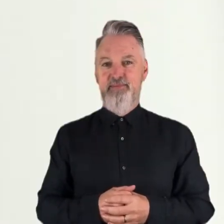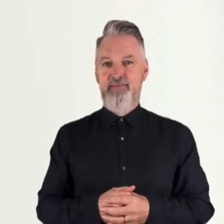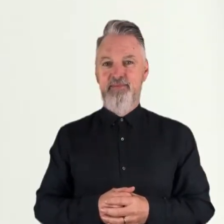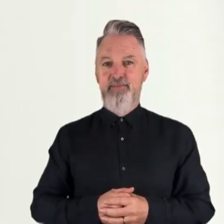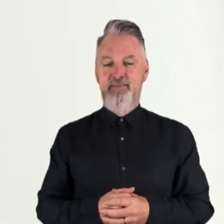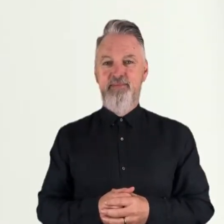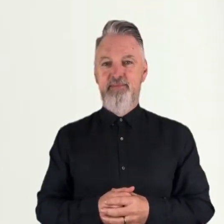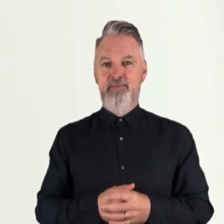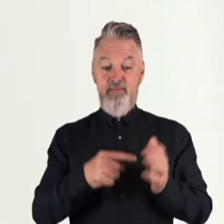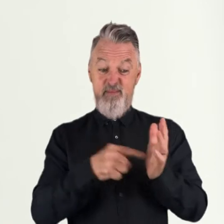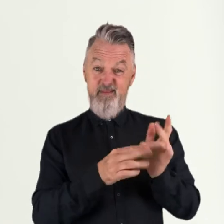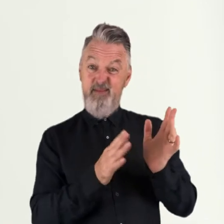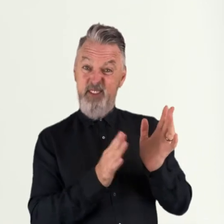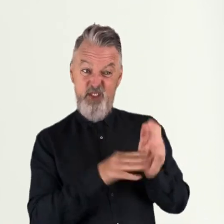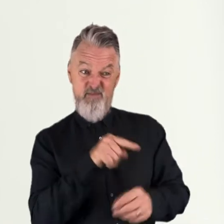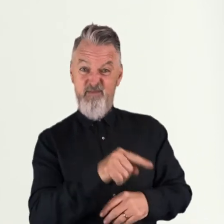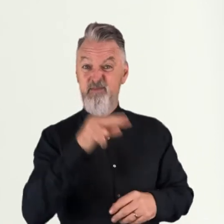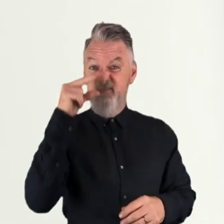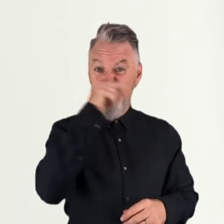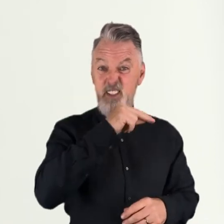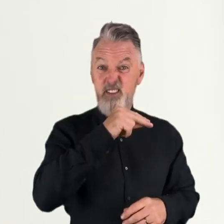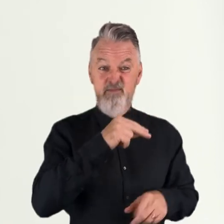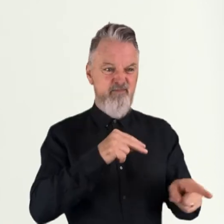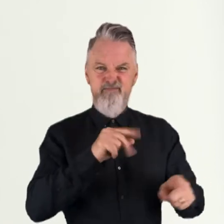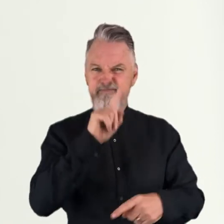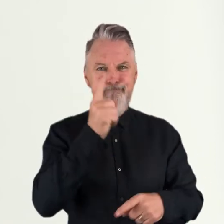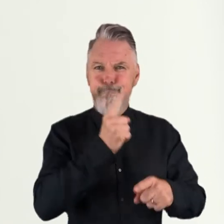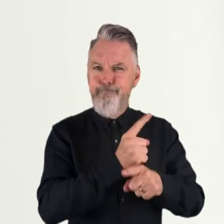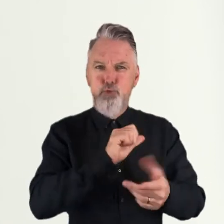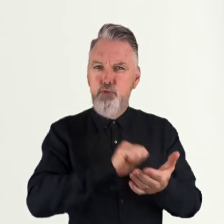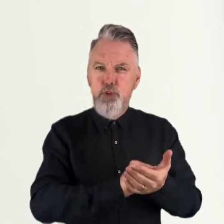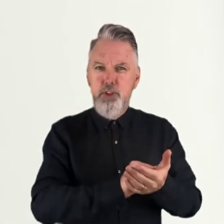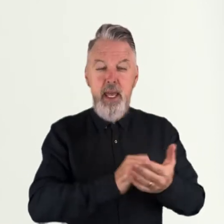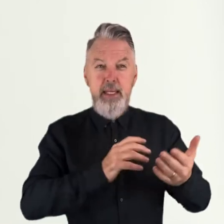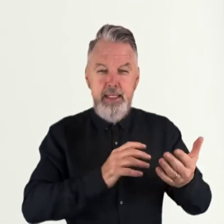When Tom was little he had trouble saying some words. Many people couldn’t understand him,